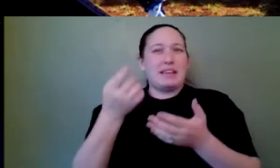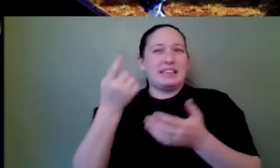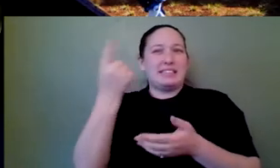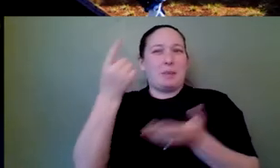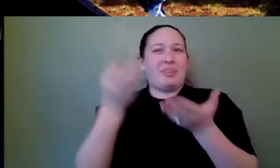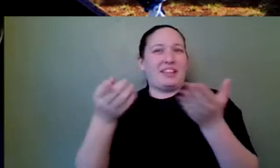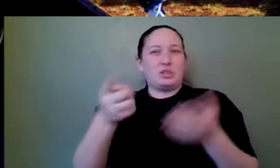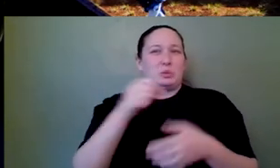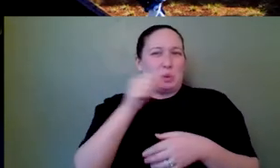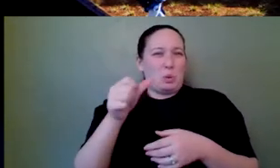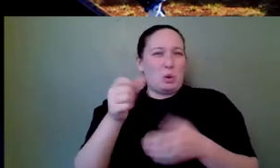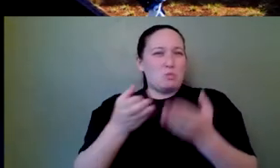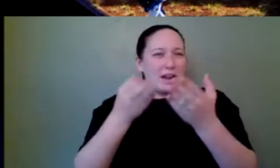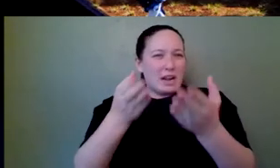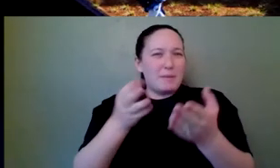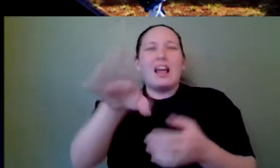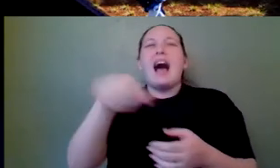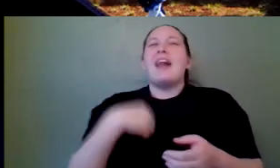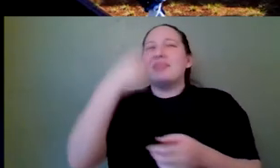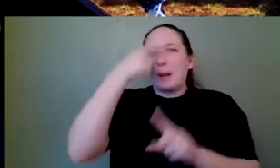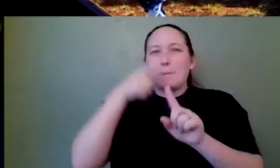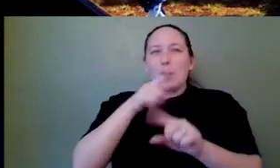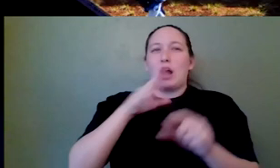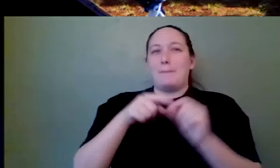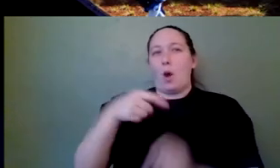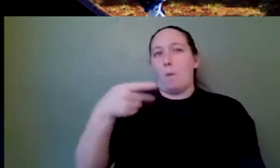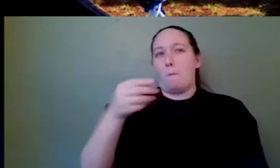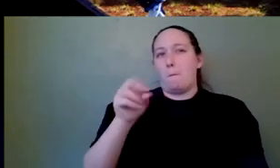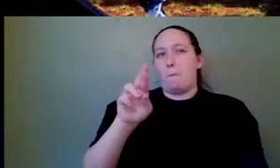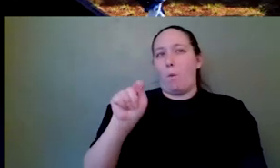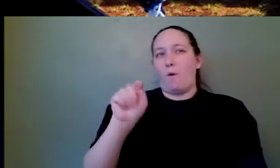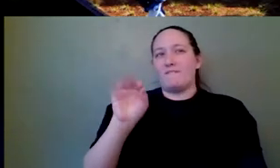I'm going to kind of twist this and assume that it's about portfolio. So if you have a building, a